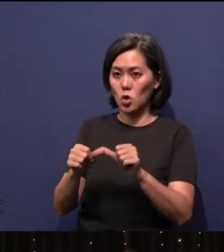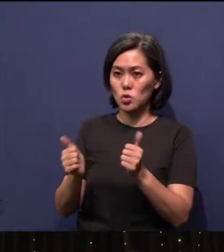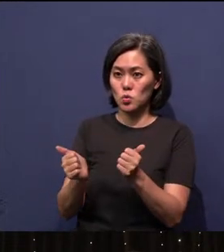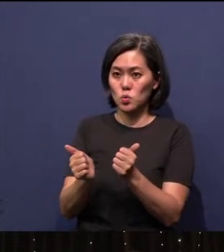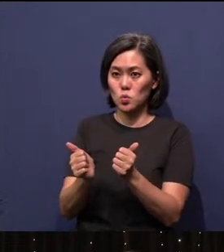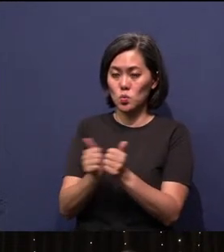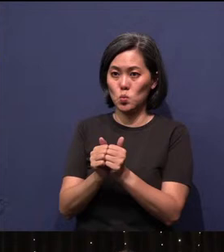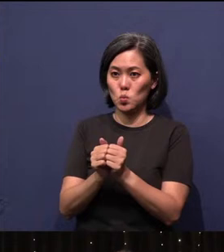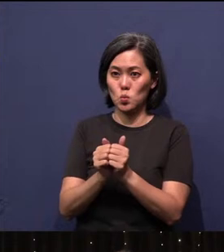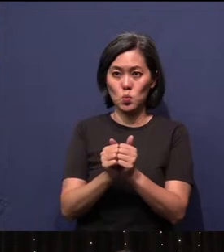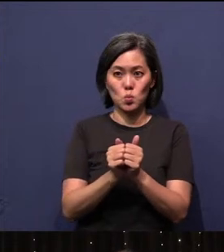No, let them leave first ...